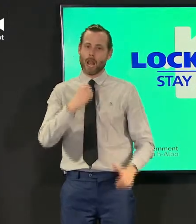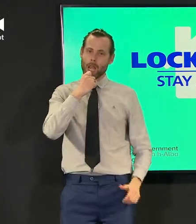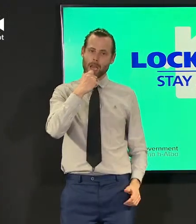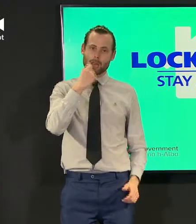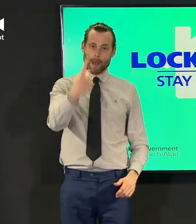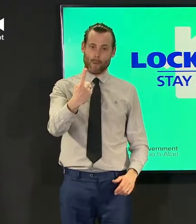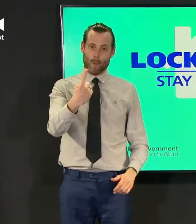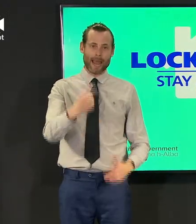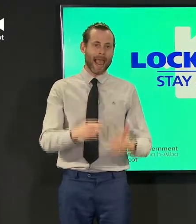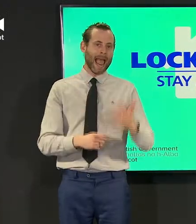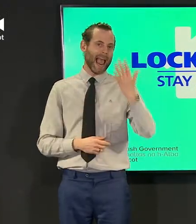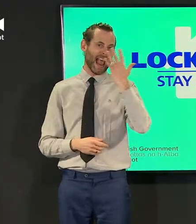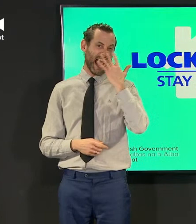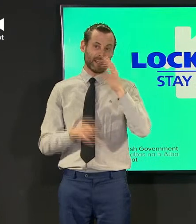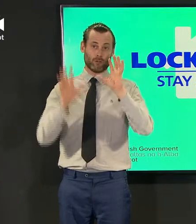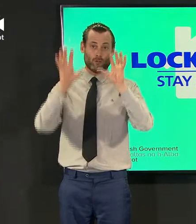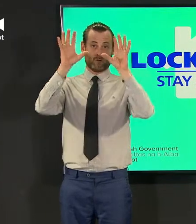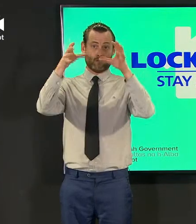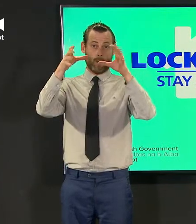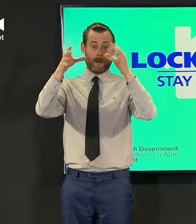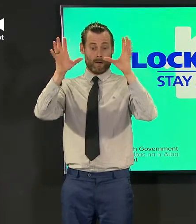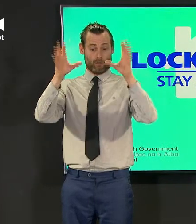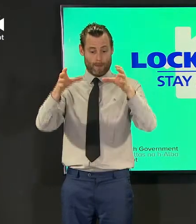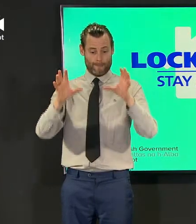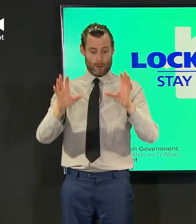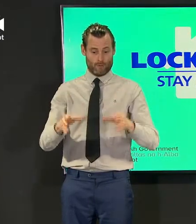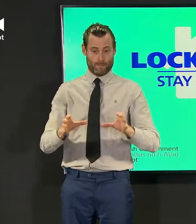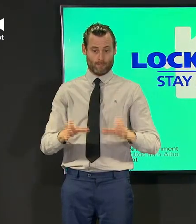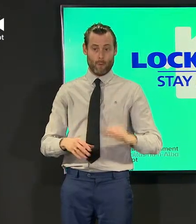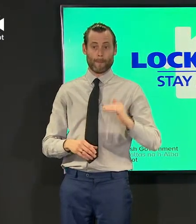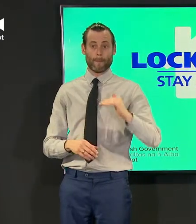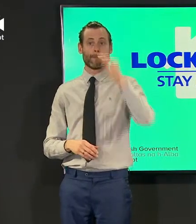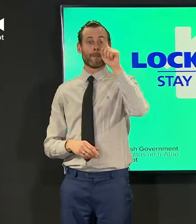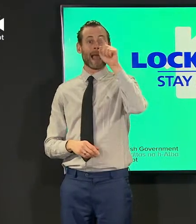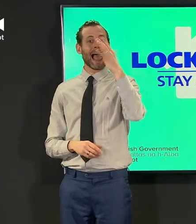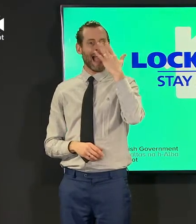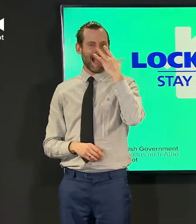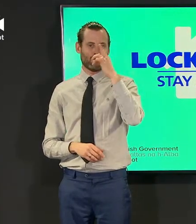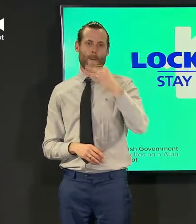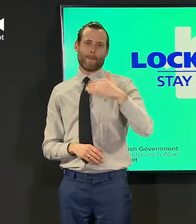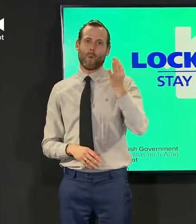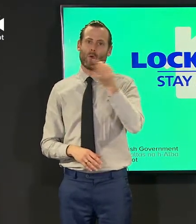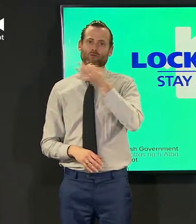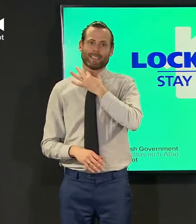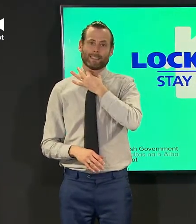age because those are the people at most risk and you need to move as fast as you can